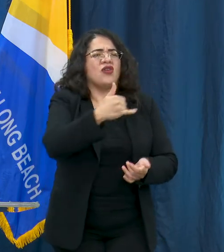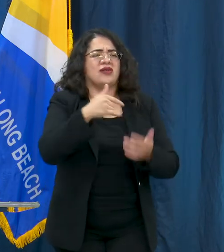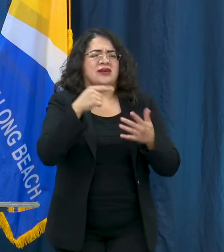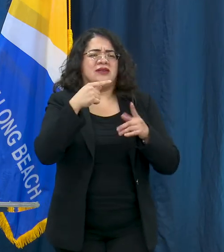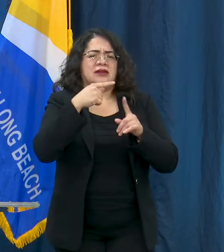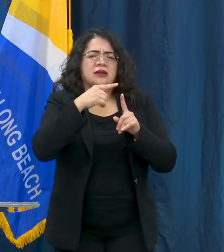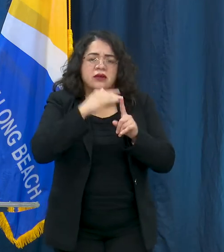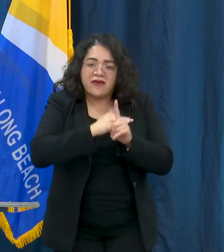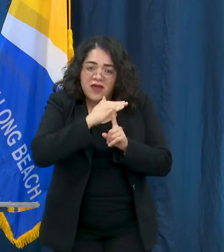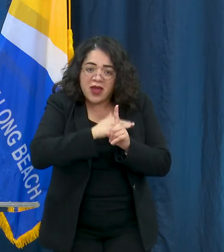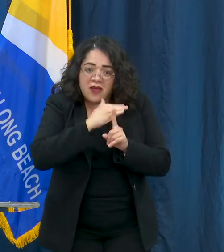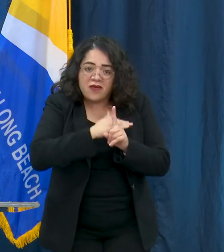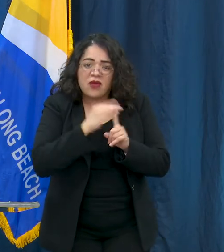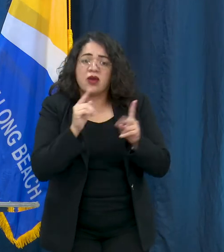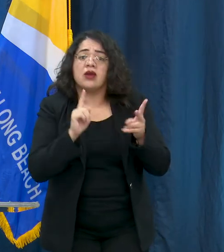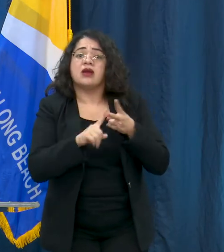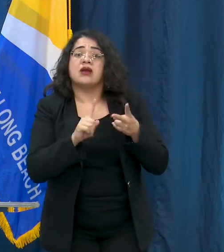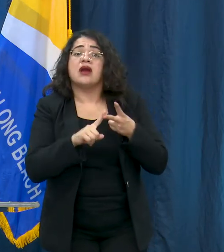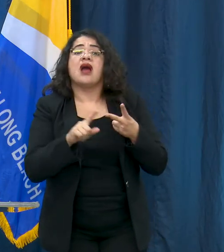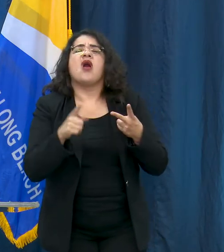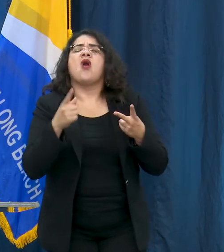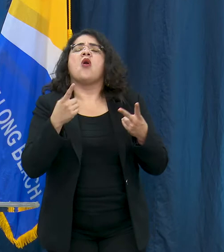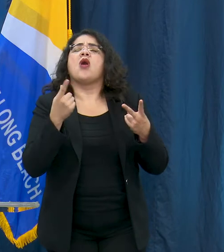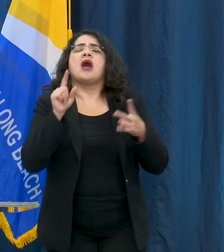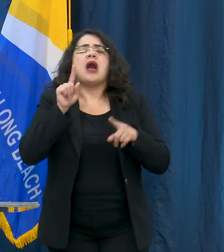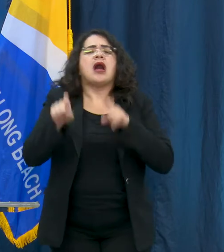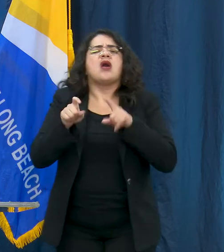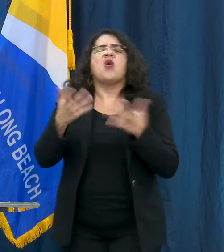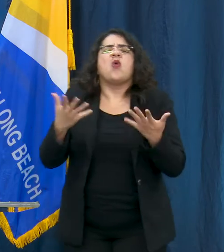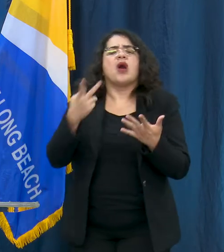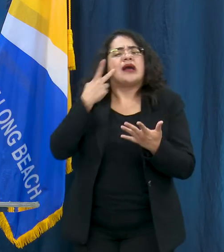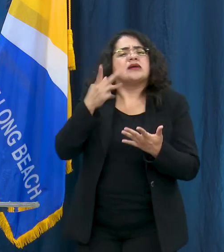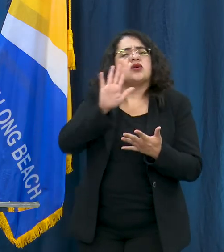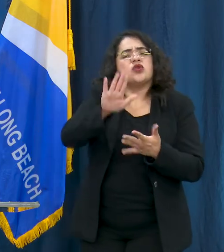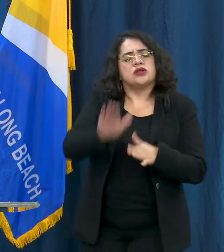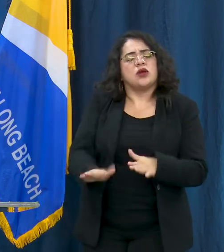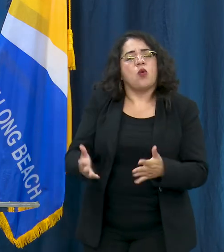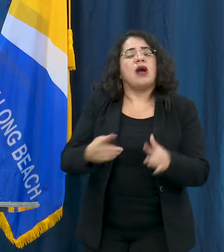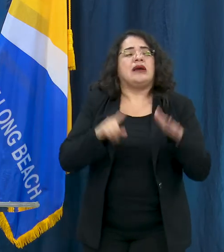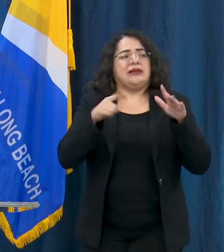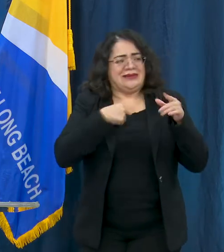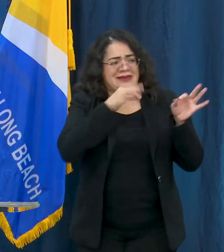to determine next steps. If your child is severely ill, go to the